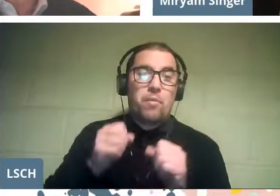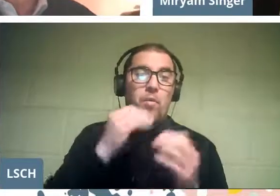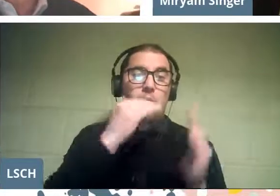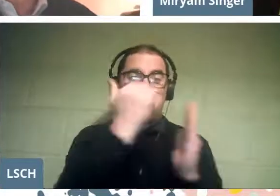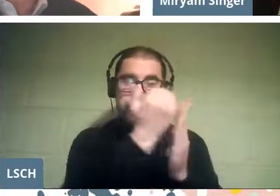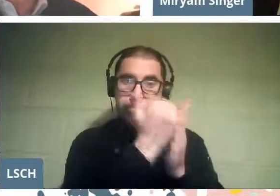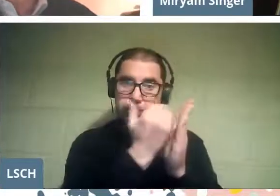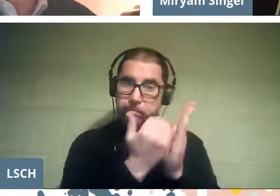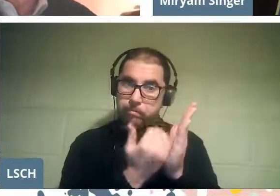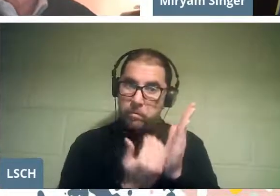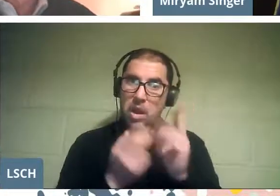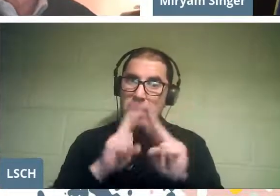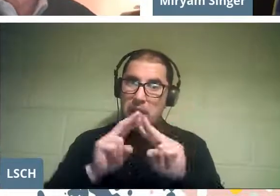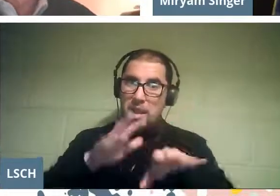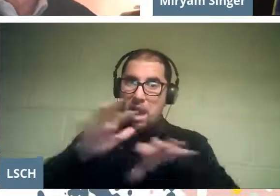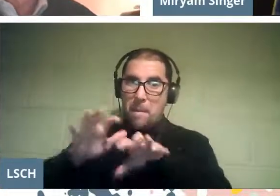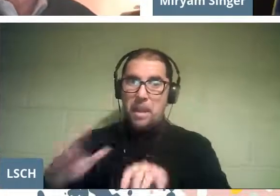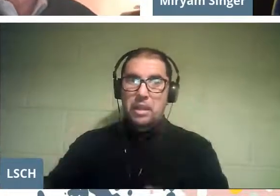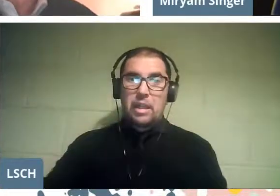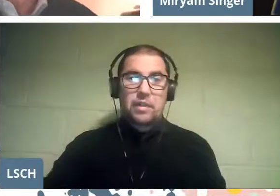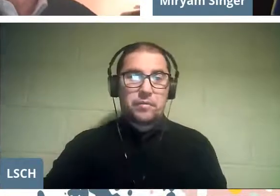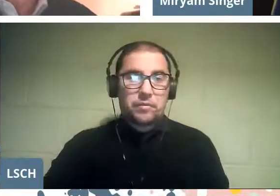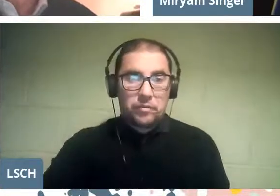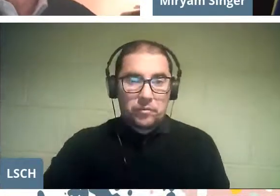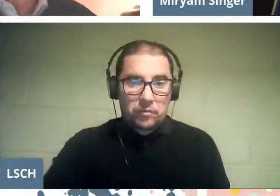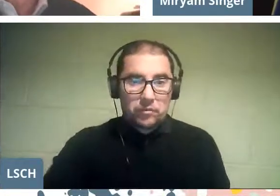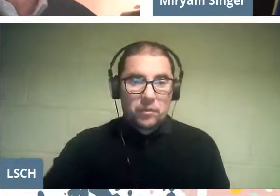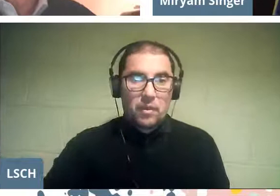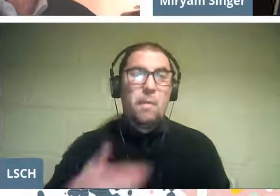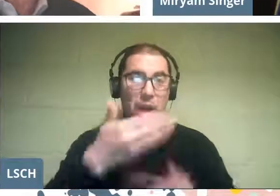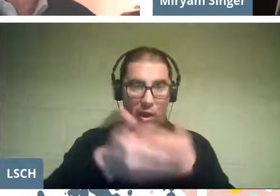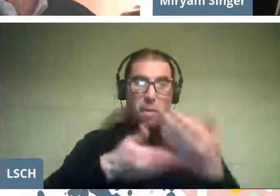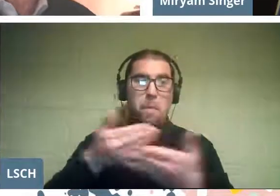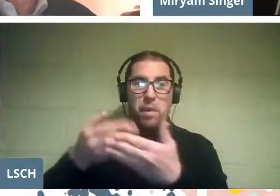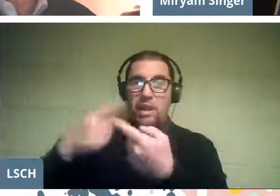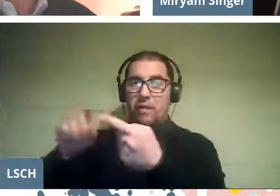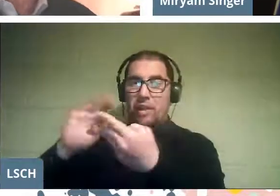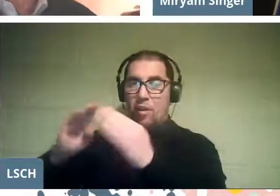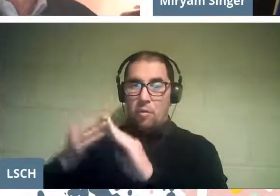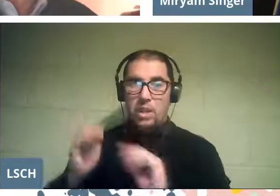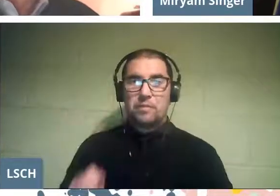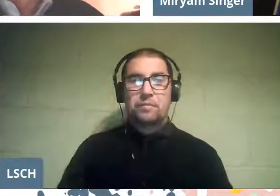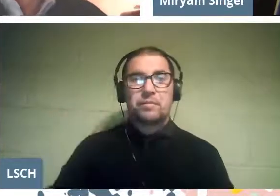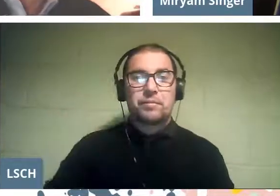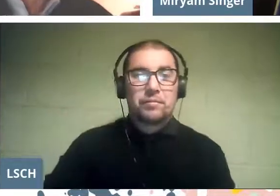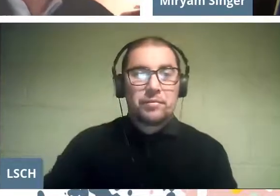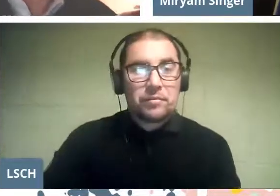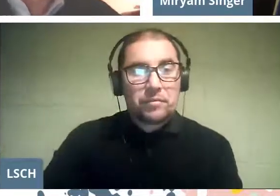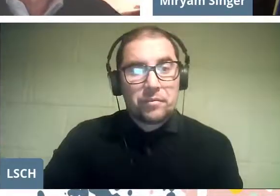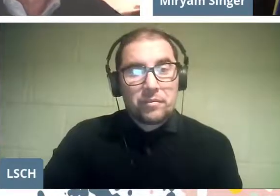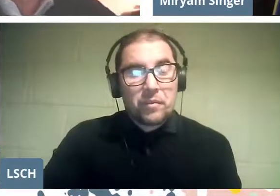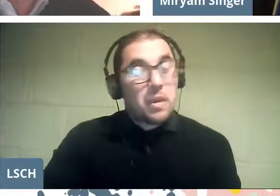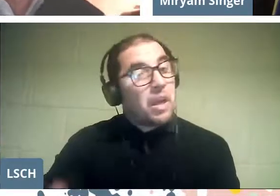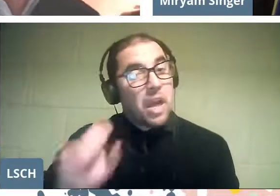and generate material to be able to share with the whole community. Many thanks.